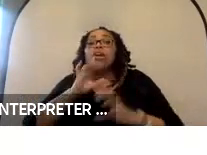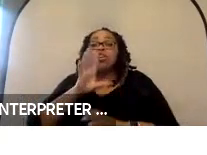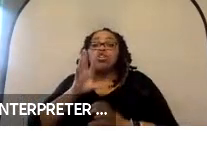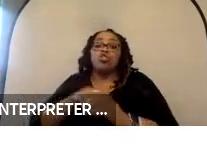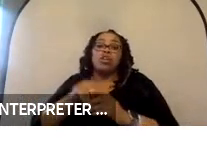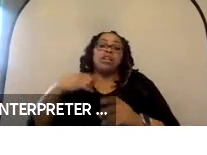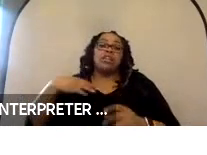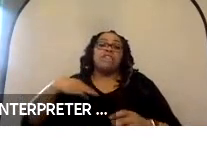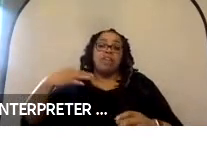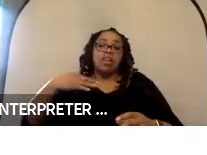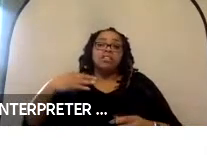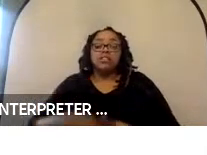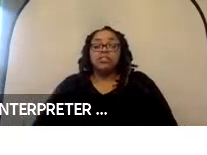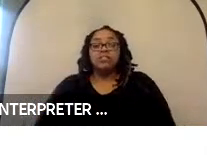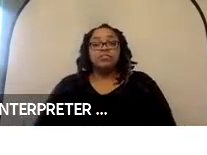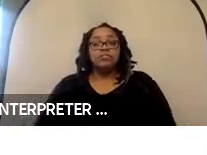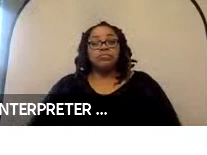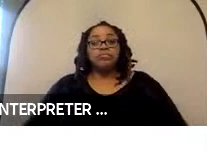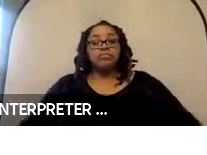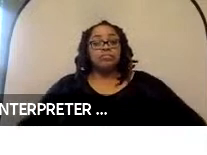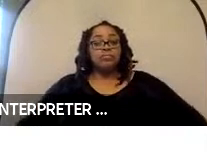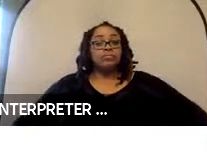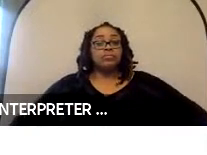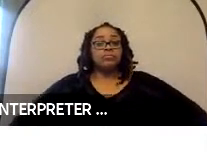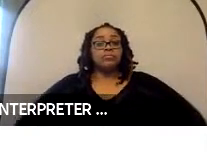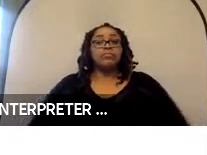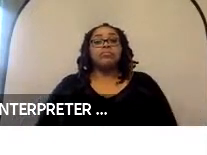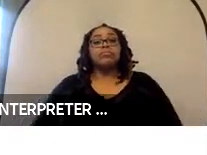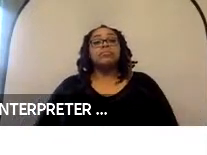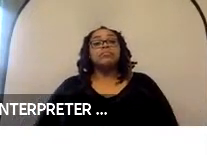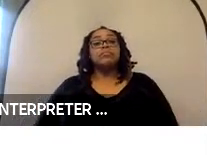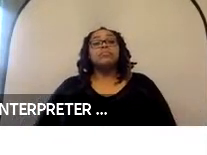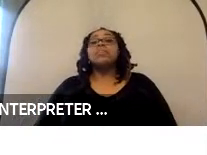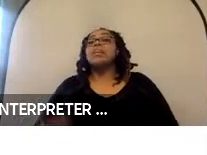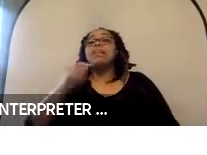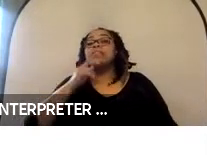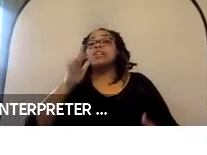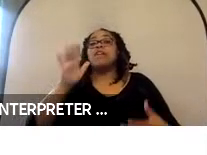standards. There hasn’t been widespread commercial use yet, because it is sort of